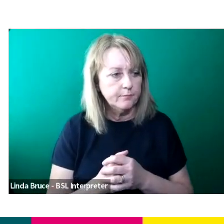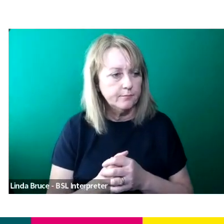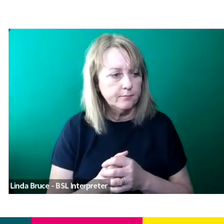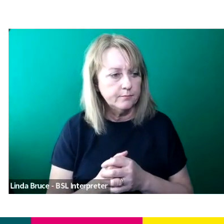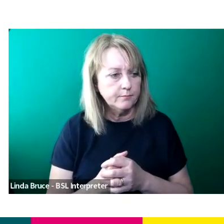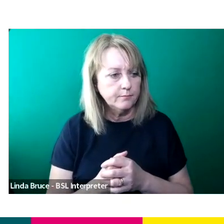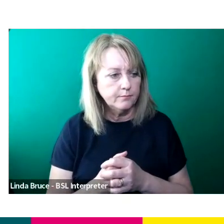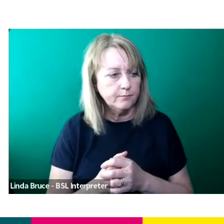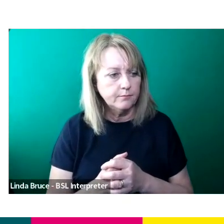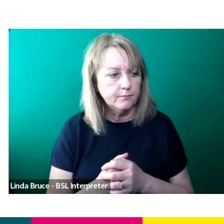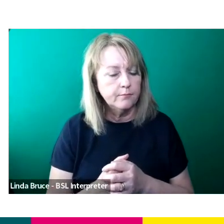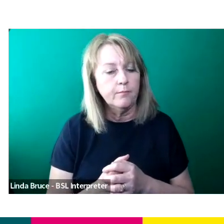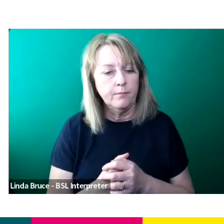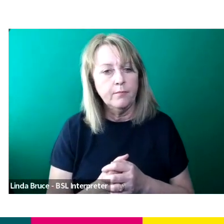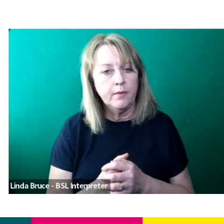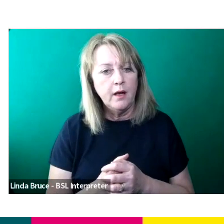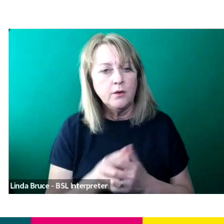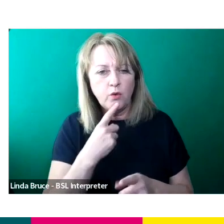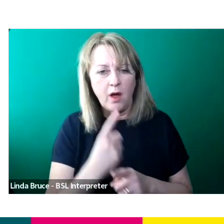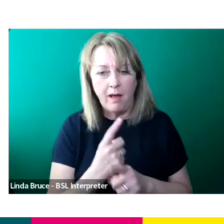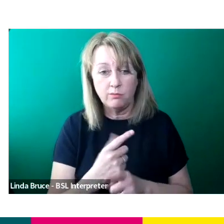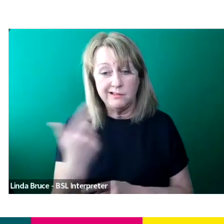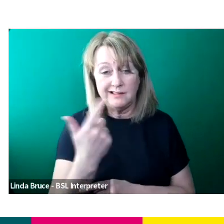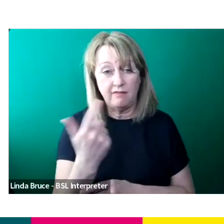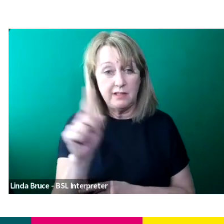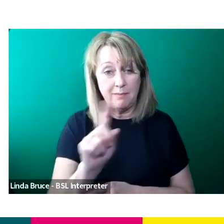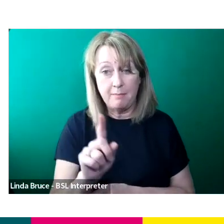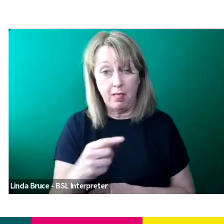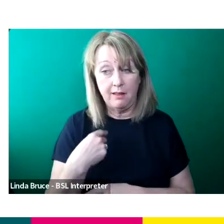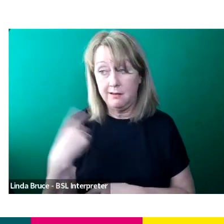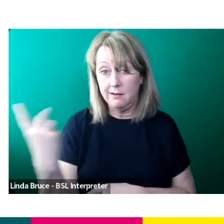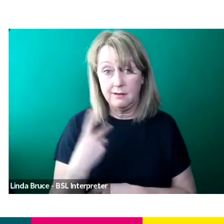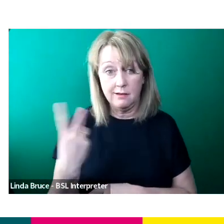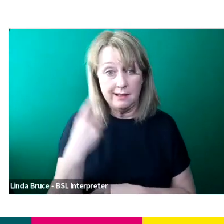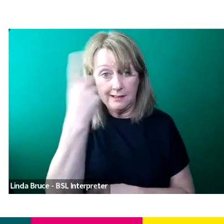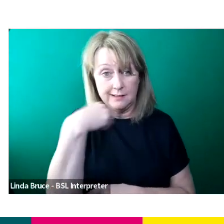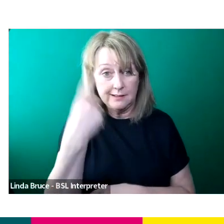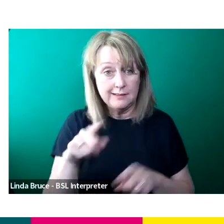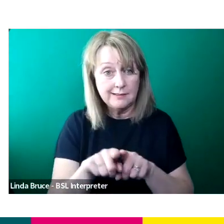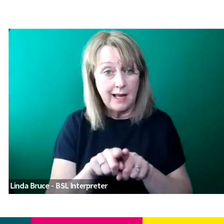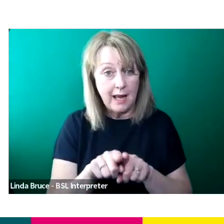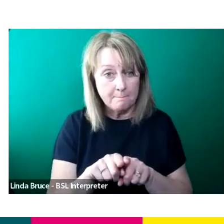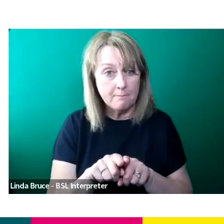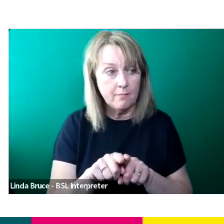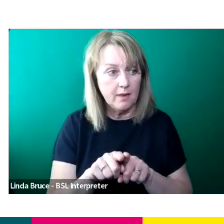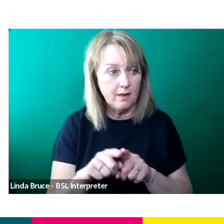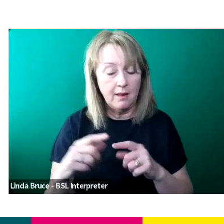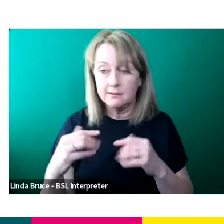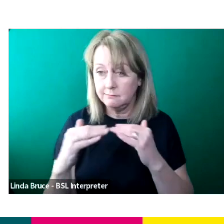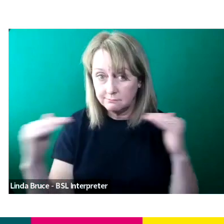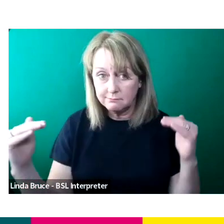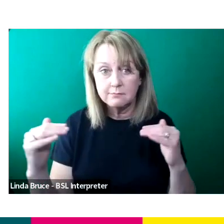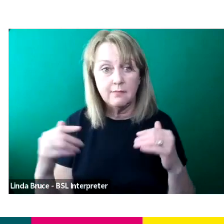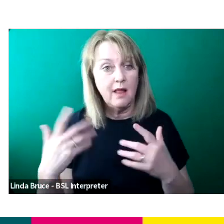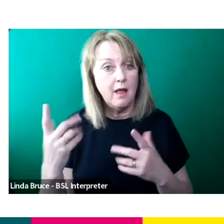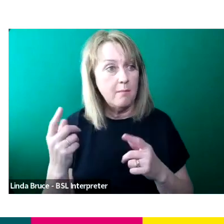In a nutshell, having 17 people in a room that look you, that are the same level as